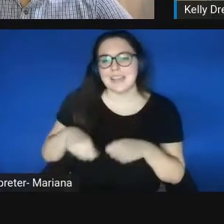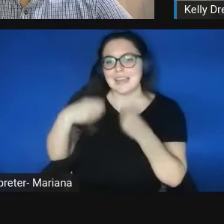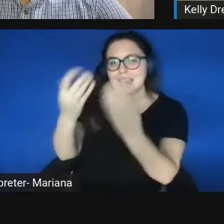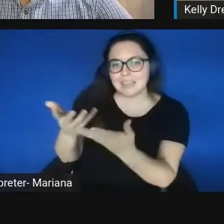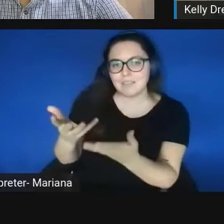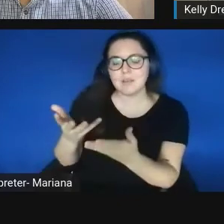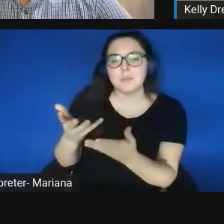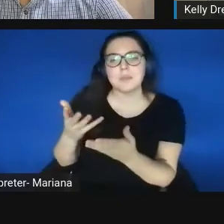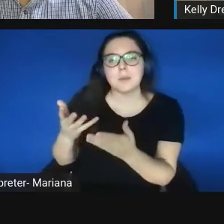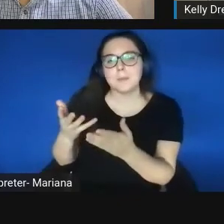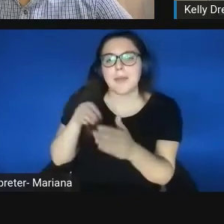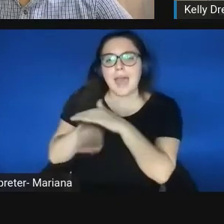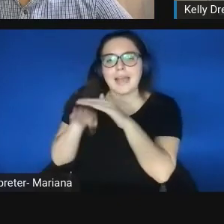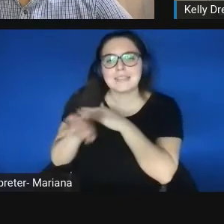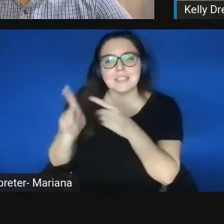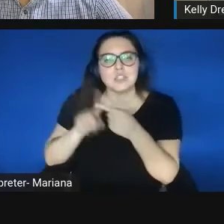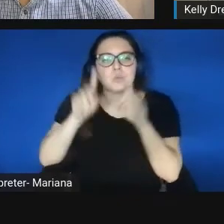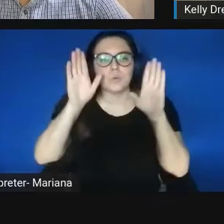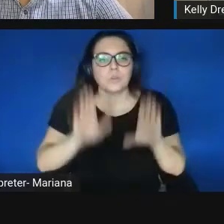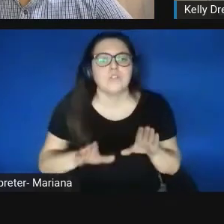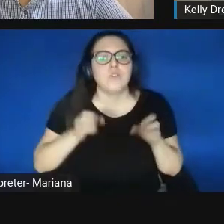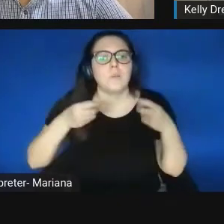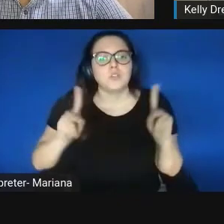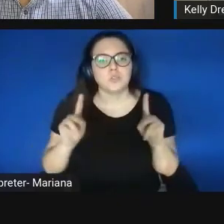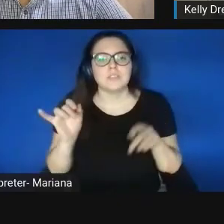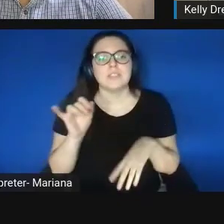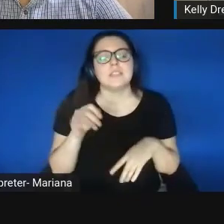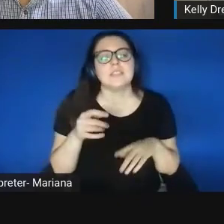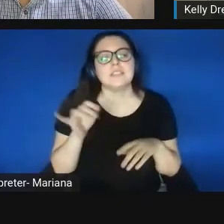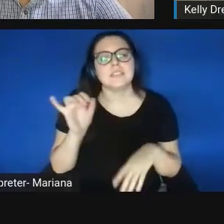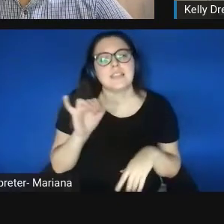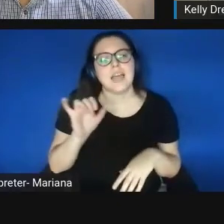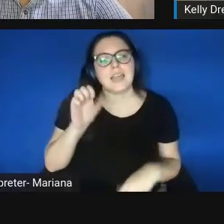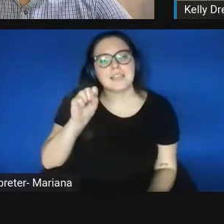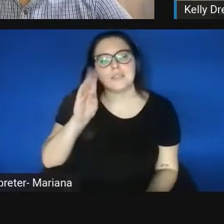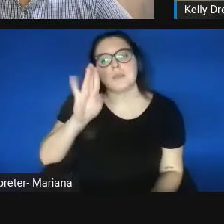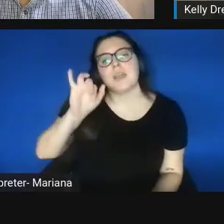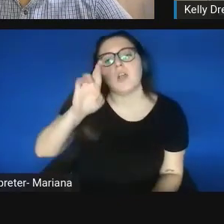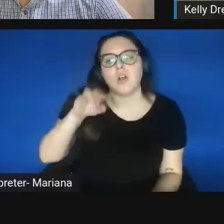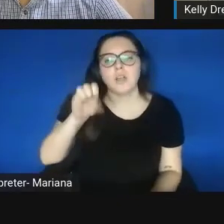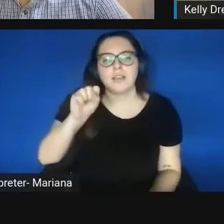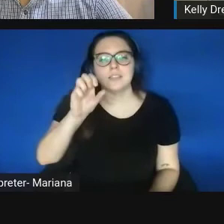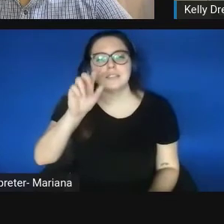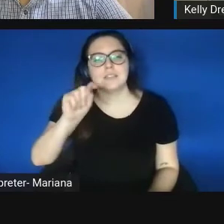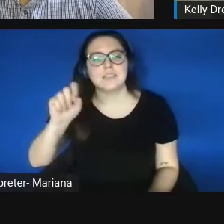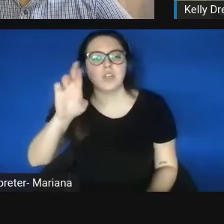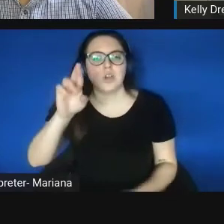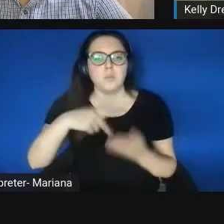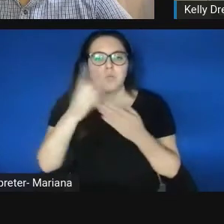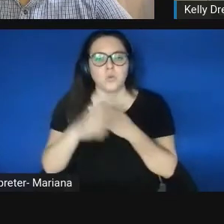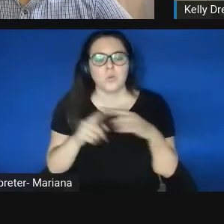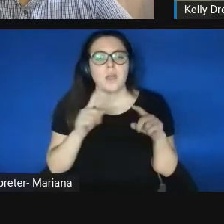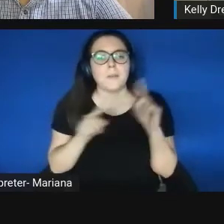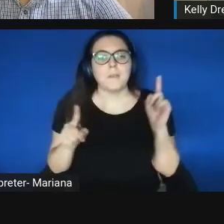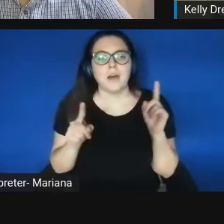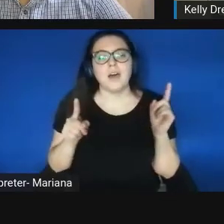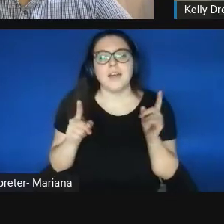like the SBIR/STTR program, but also helping America's competitiveness in research and innovation.